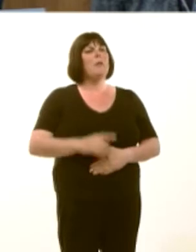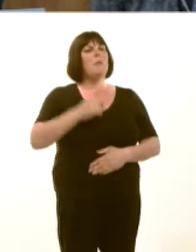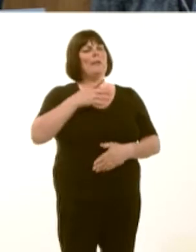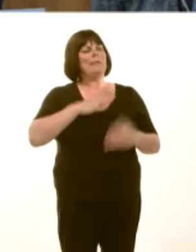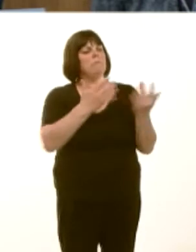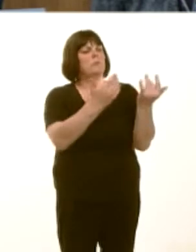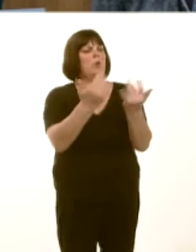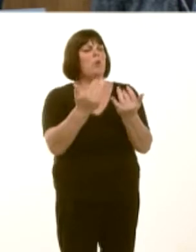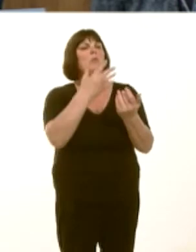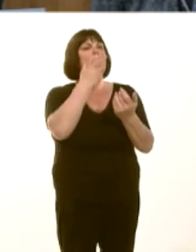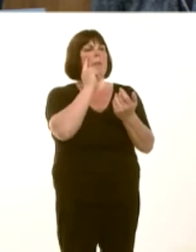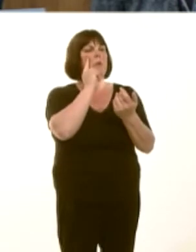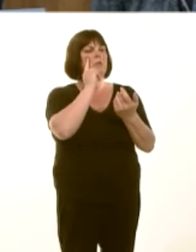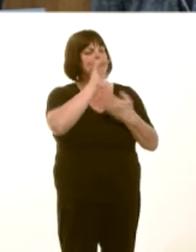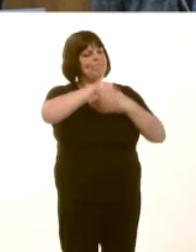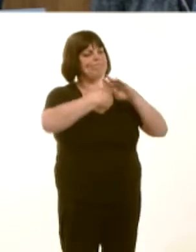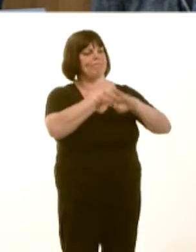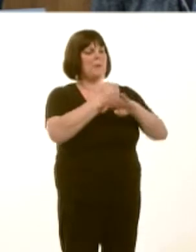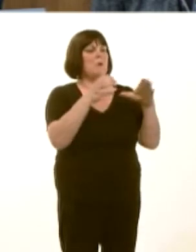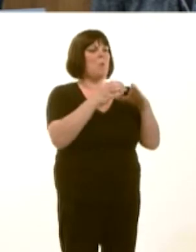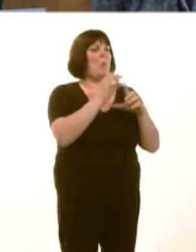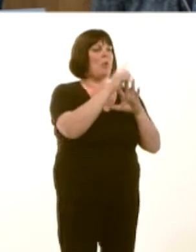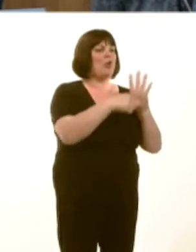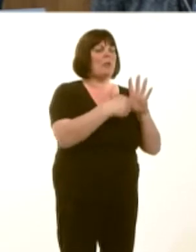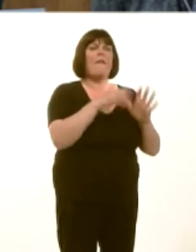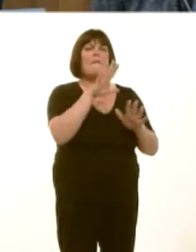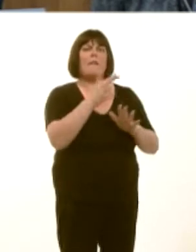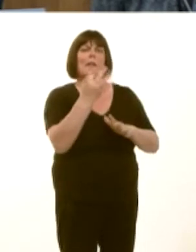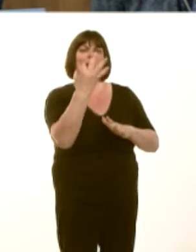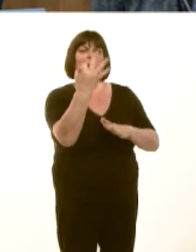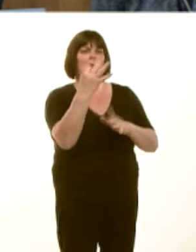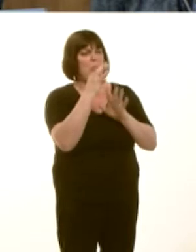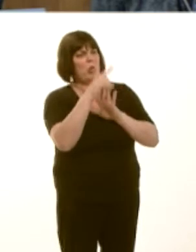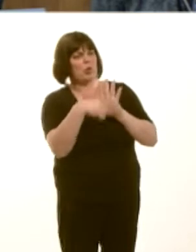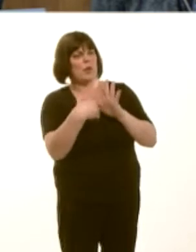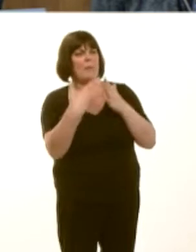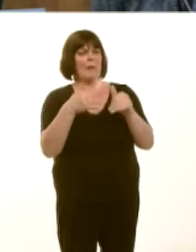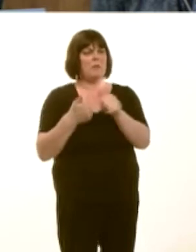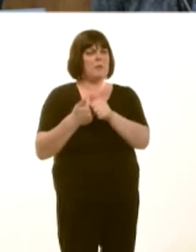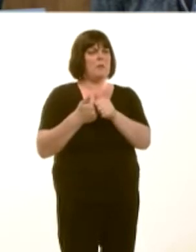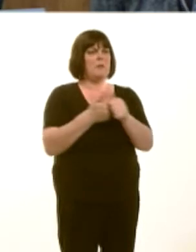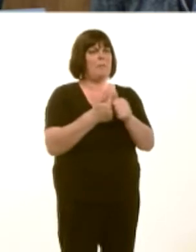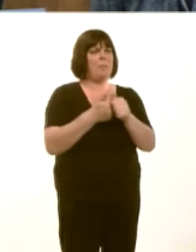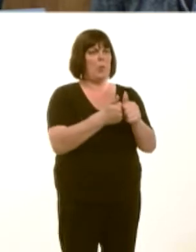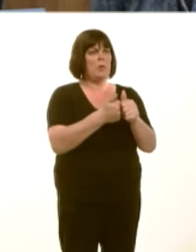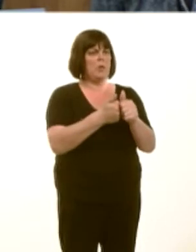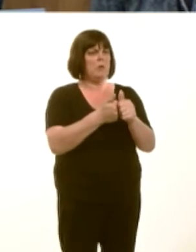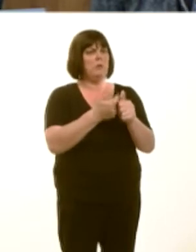to take forward small projects: 58 projects are being supported through that scheme.